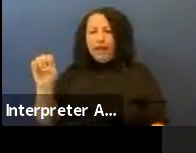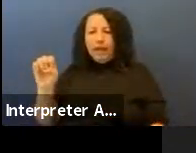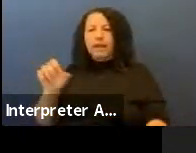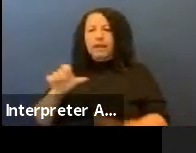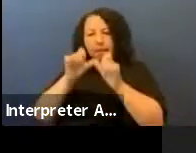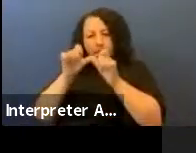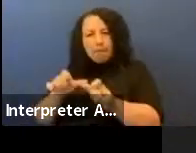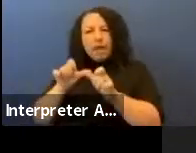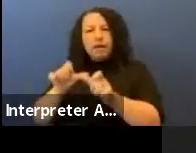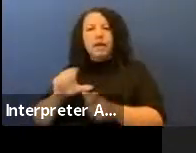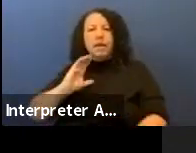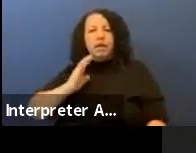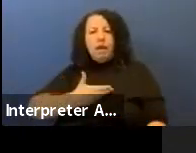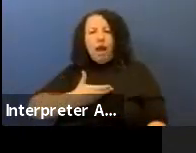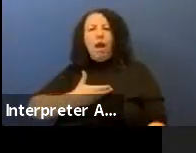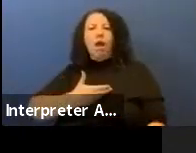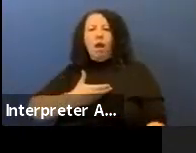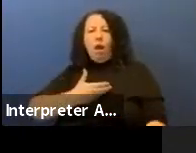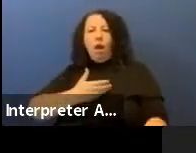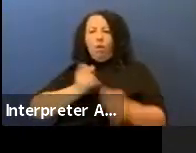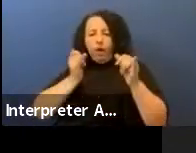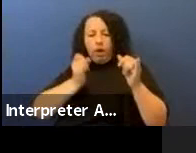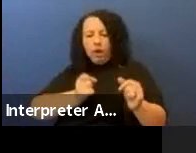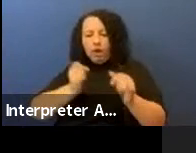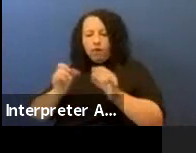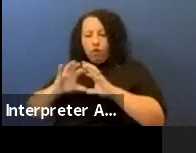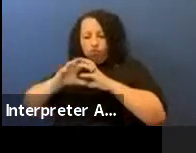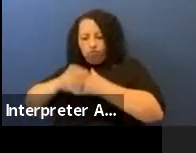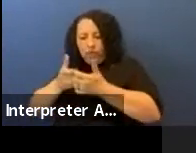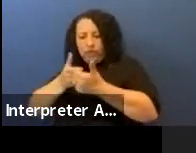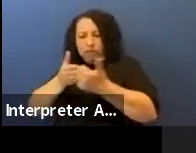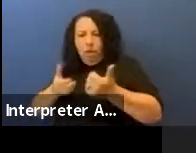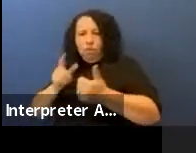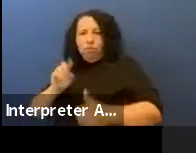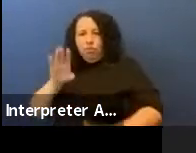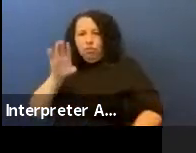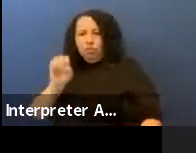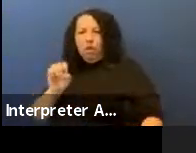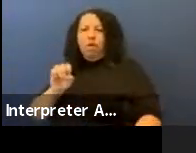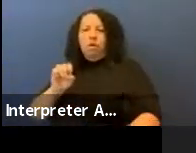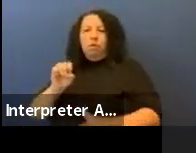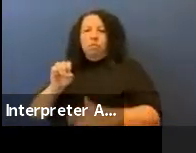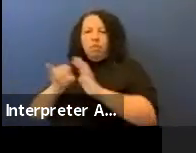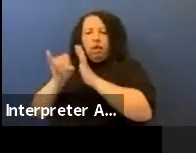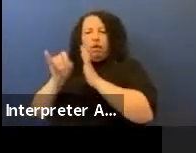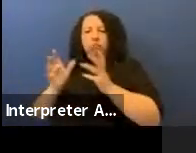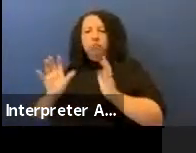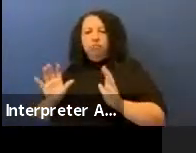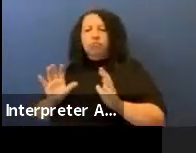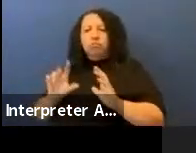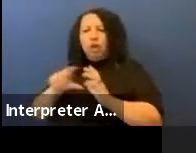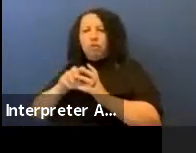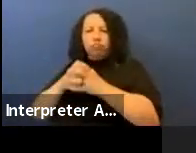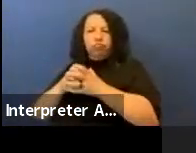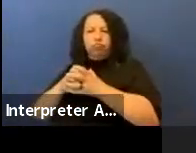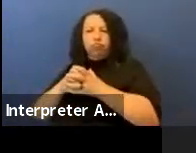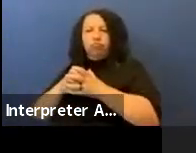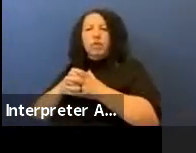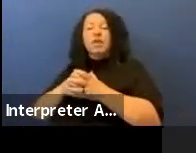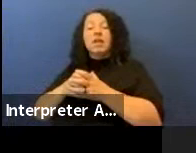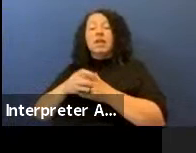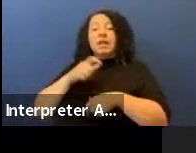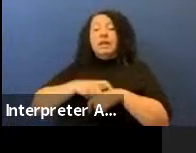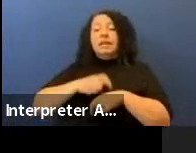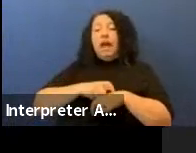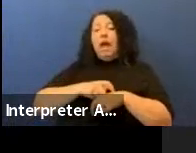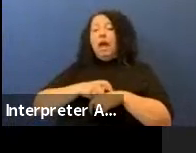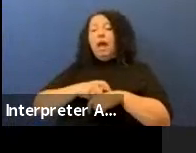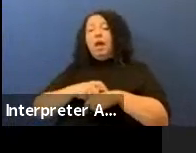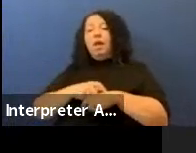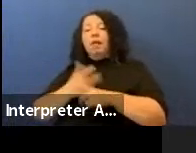who we are and our individuality. In the era of boarding schools,